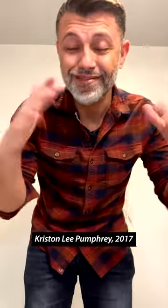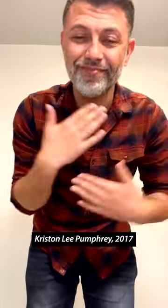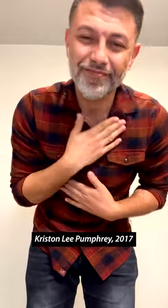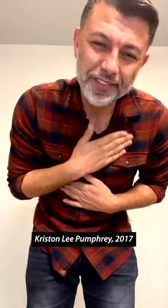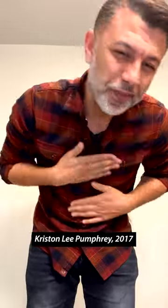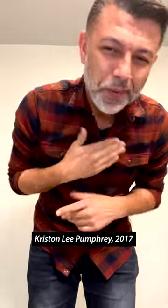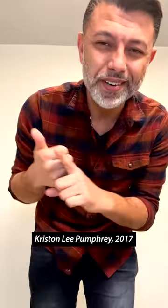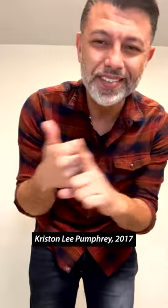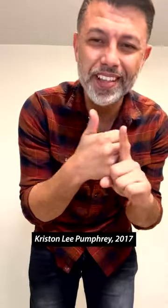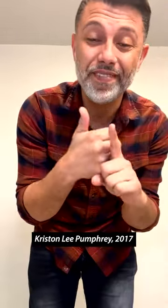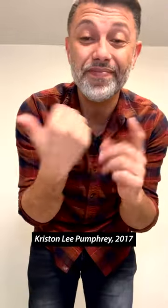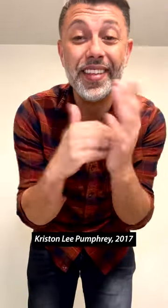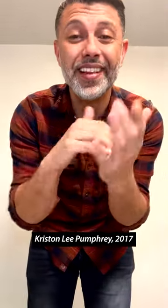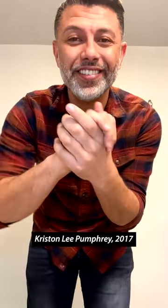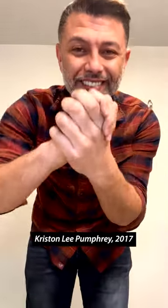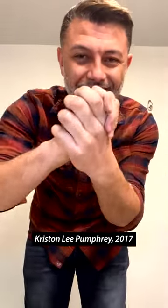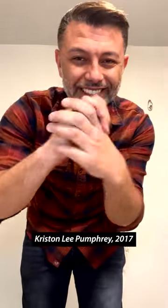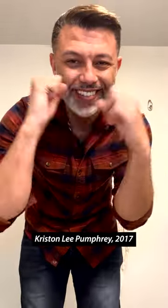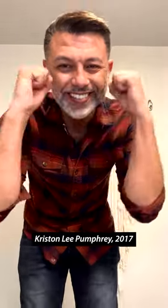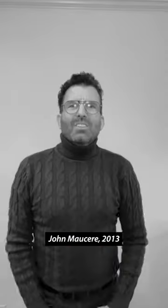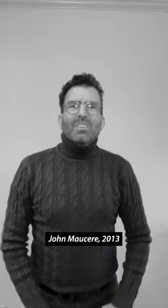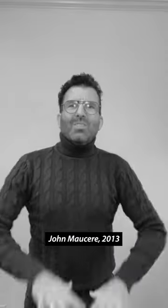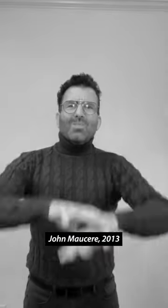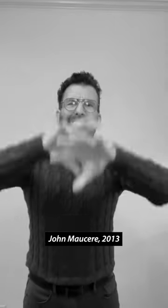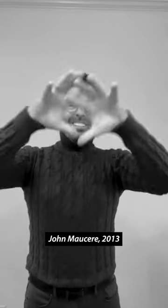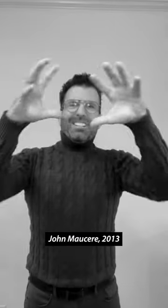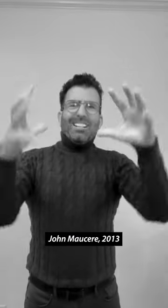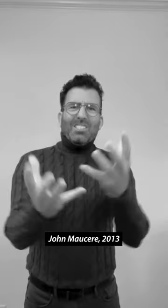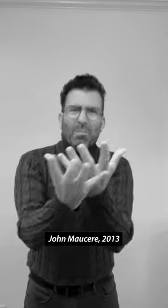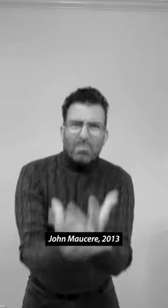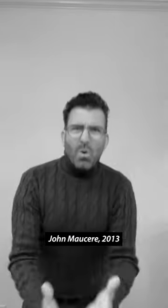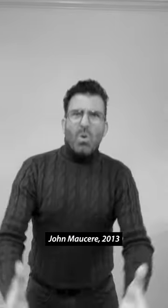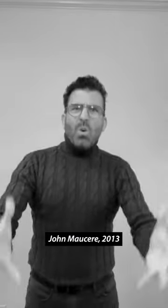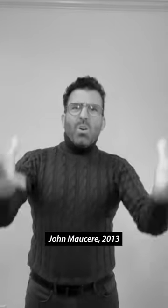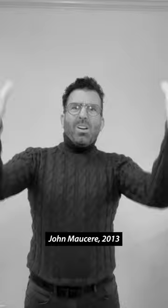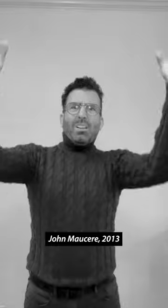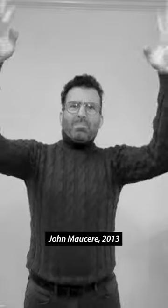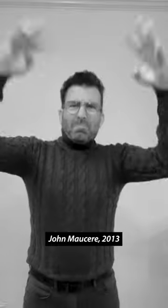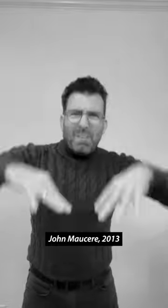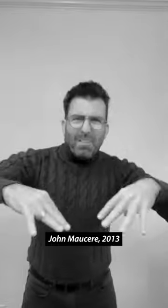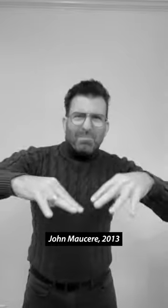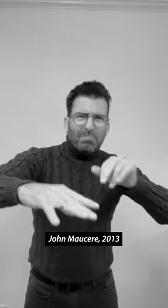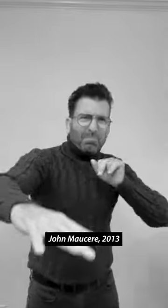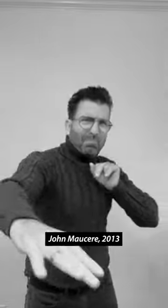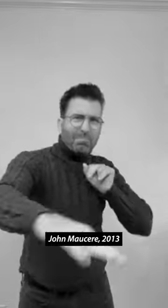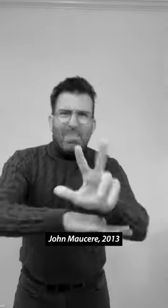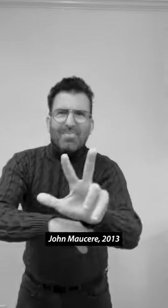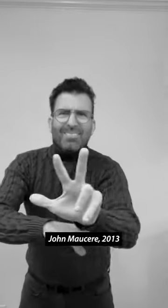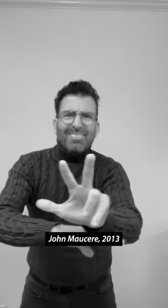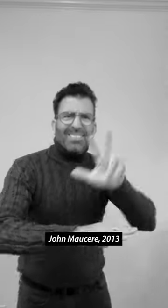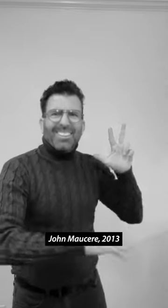Enjoy yourselves and again, congratulations! The entire world is watching you at the Super Bowl. The three of you will perform